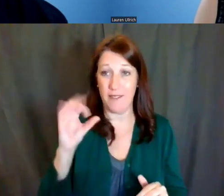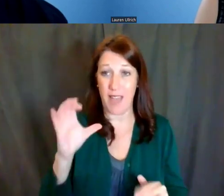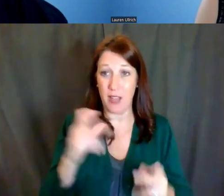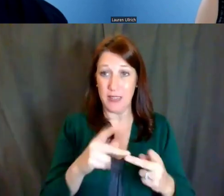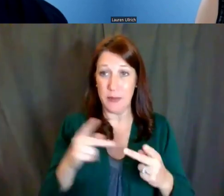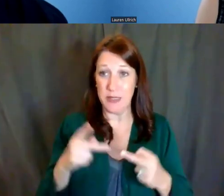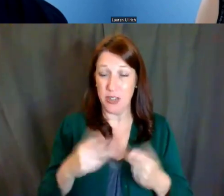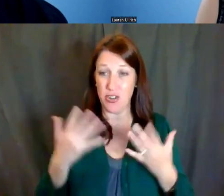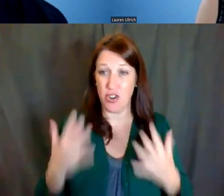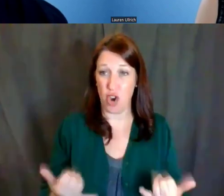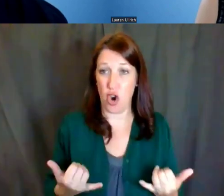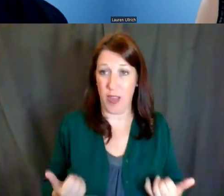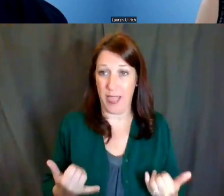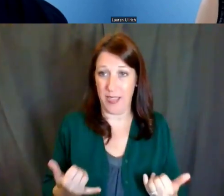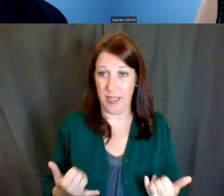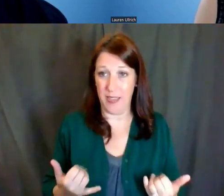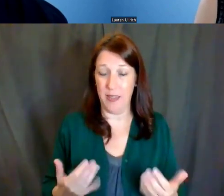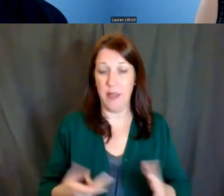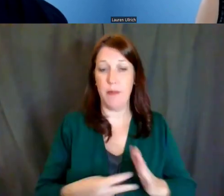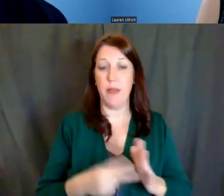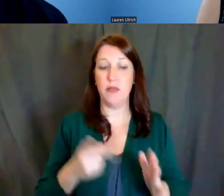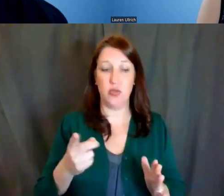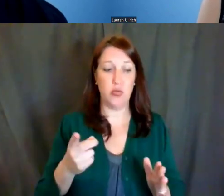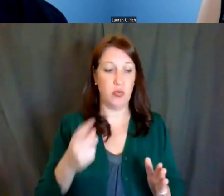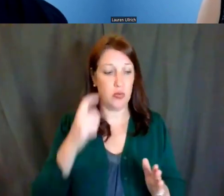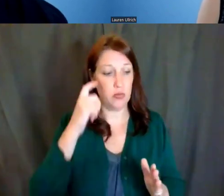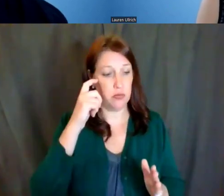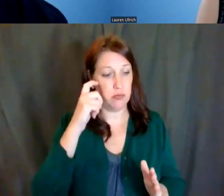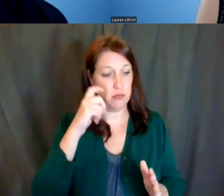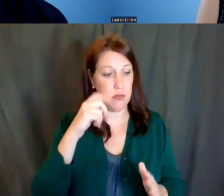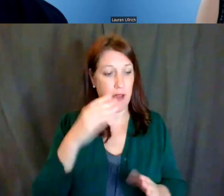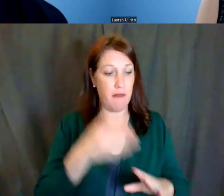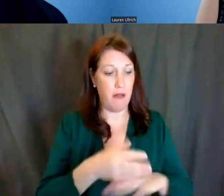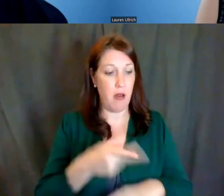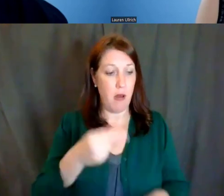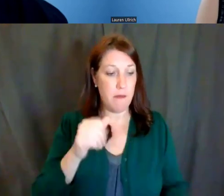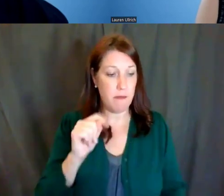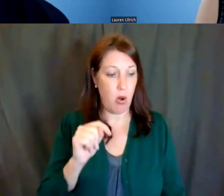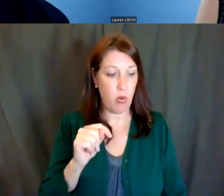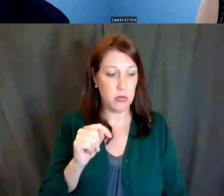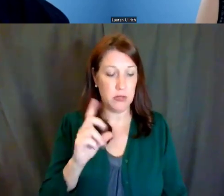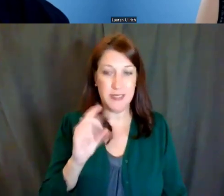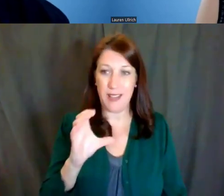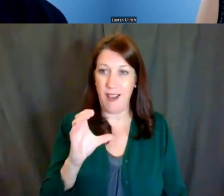that you're coming in with a strong postdoc project that you're finishing up,